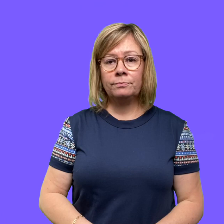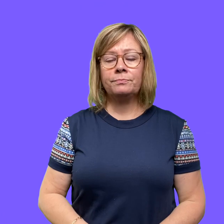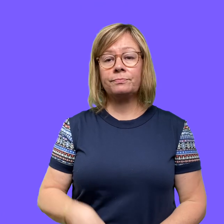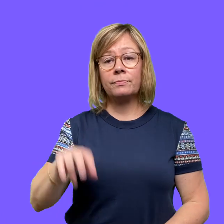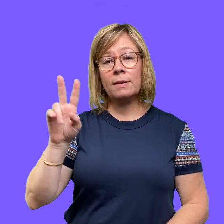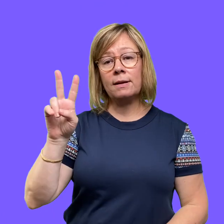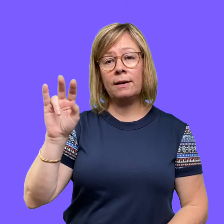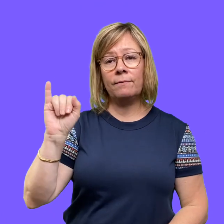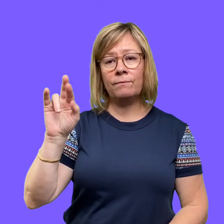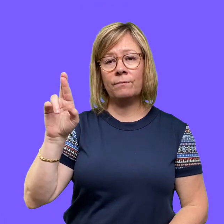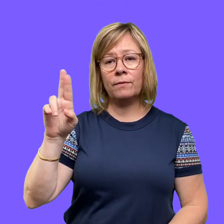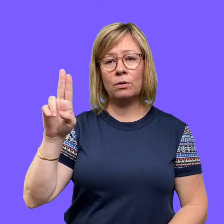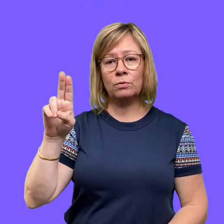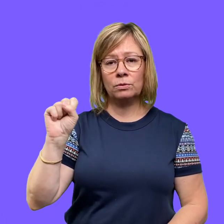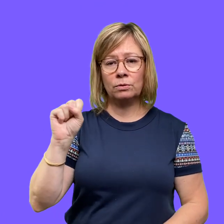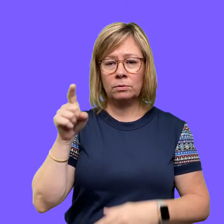Virus.